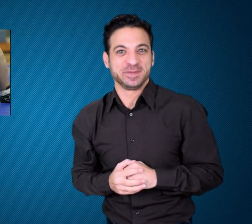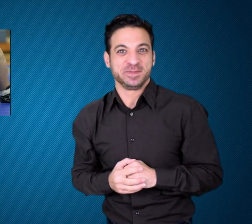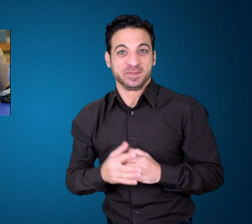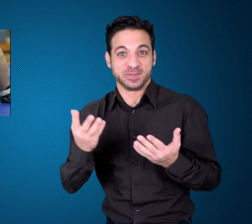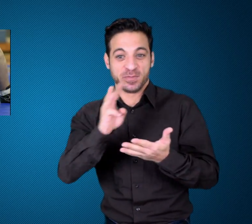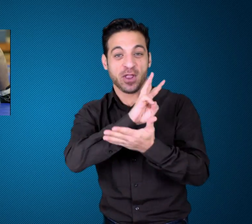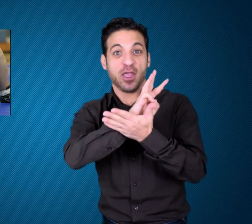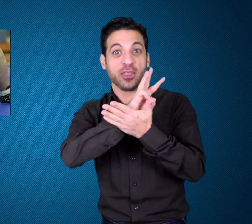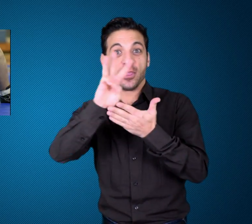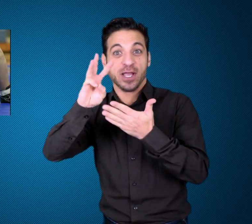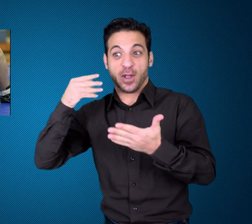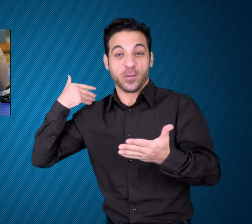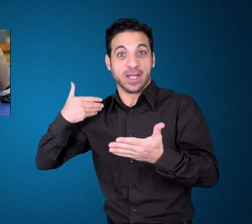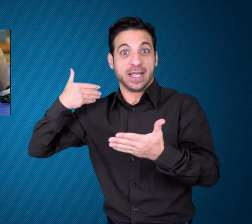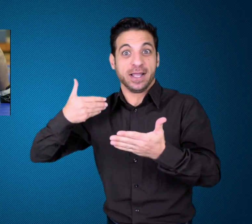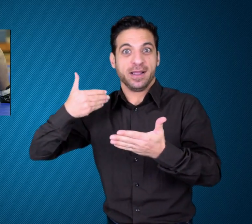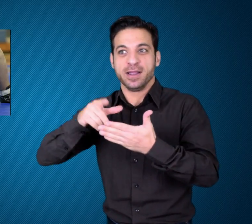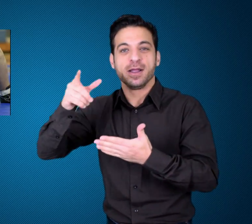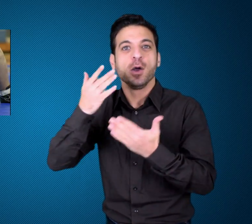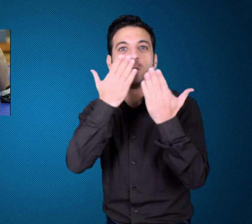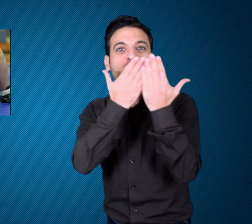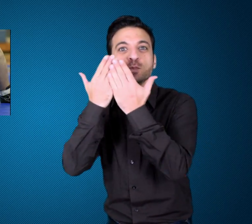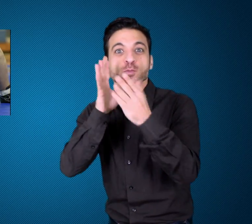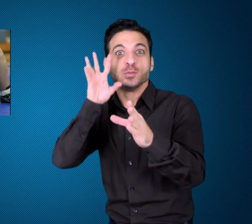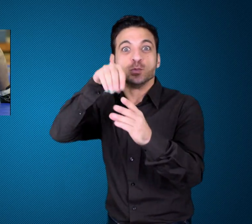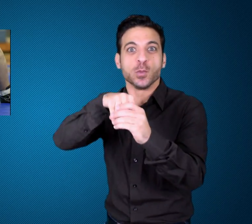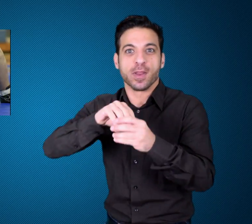has been an inspiration and came